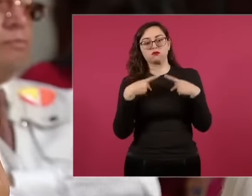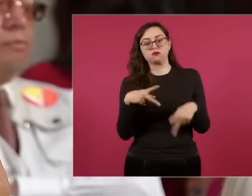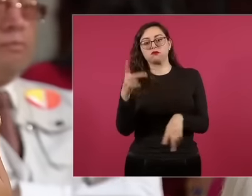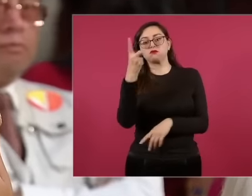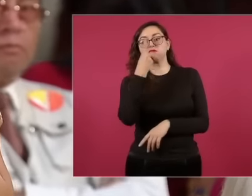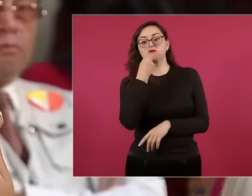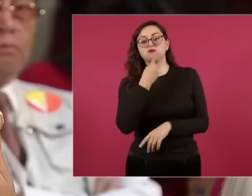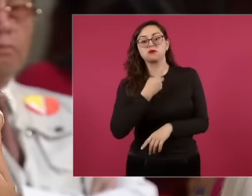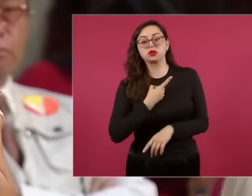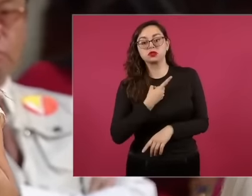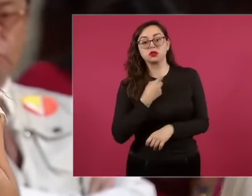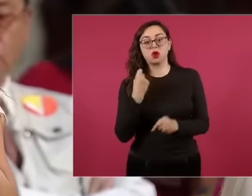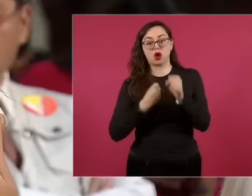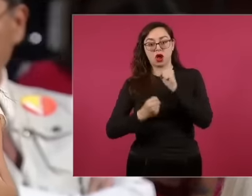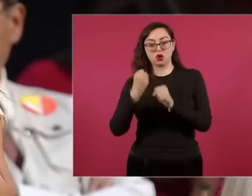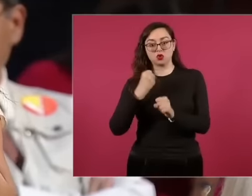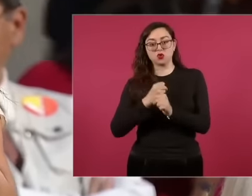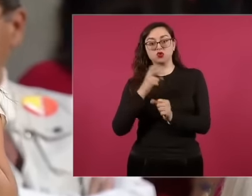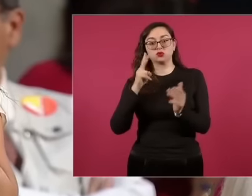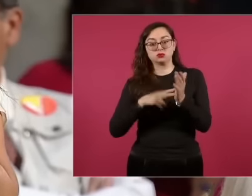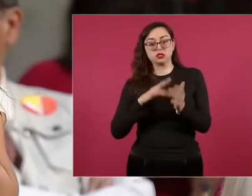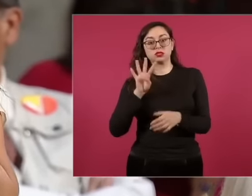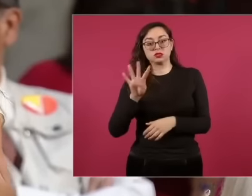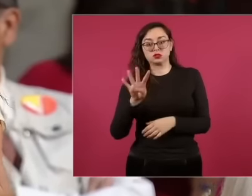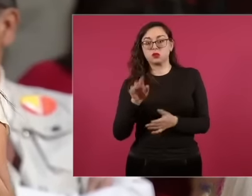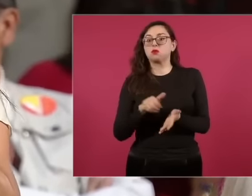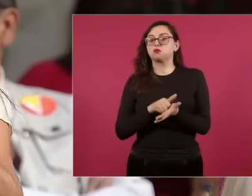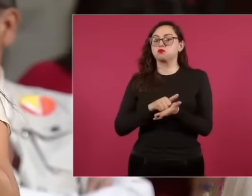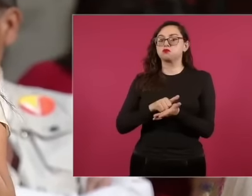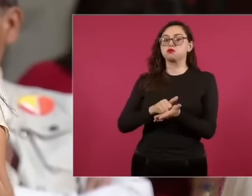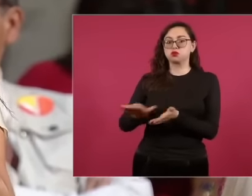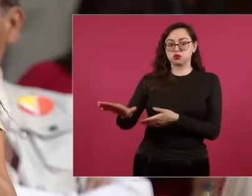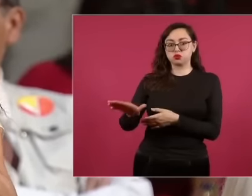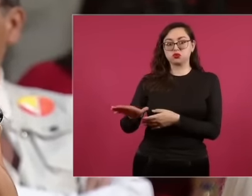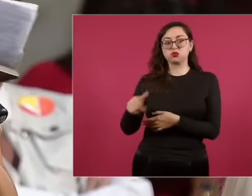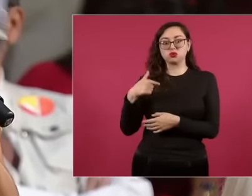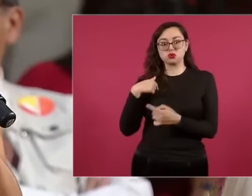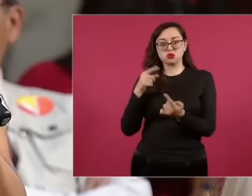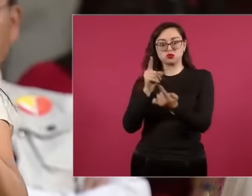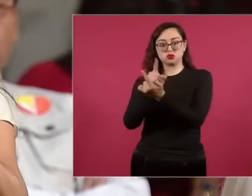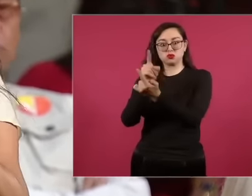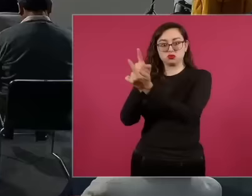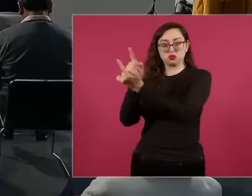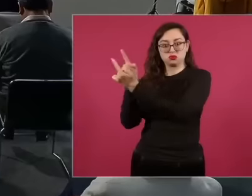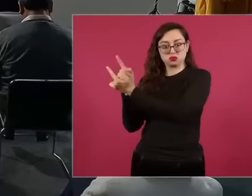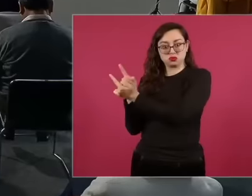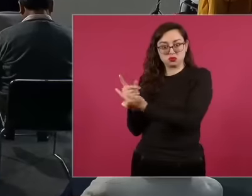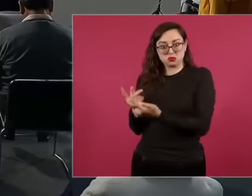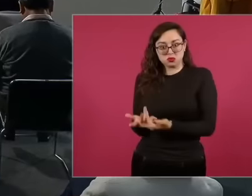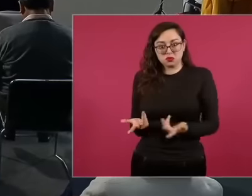was fired in the 19th and there I found them, they are one of the people who came